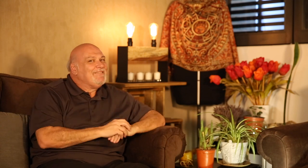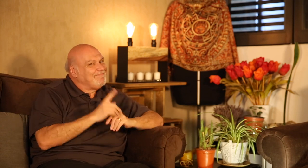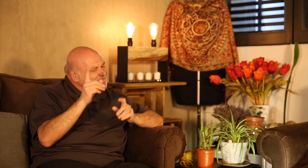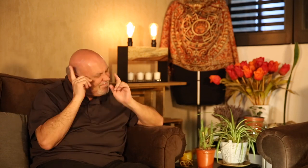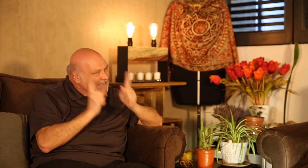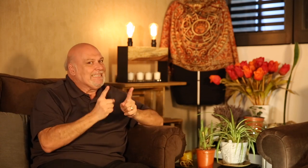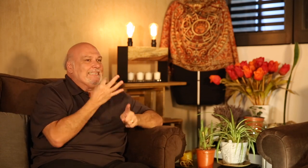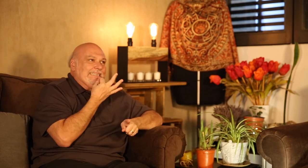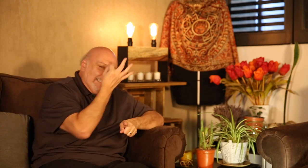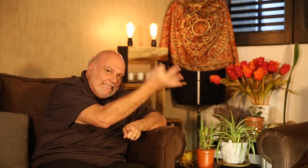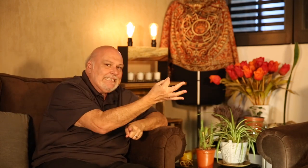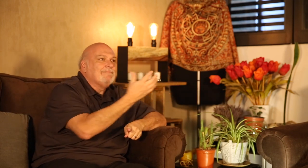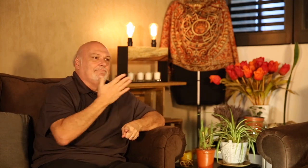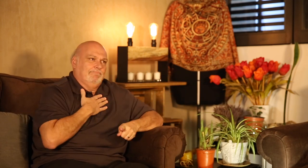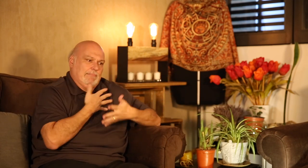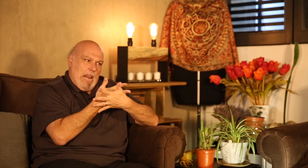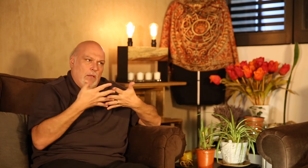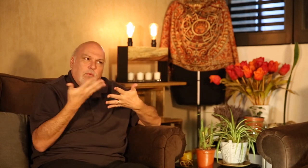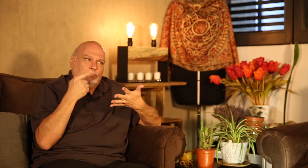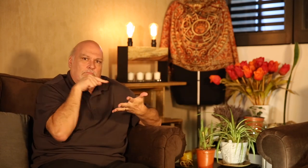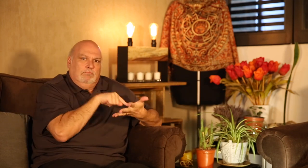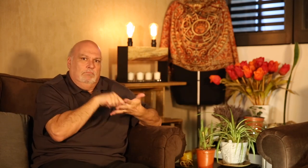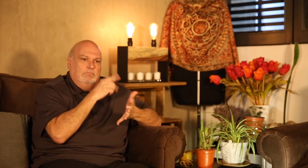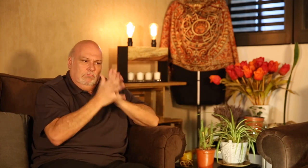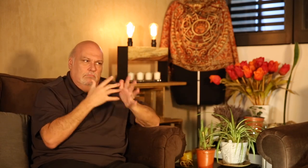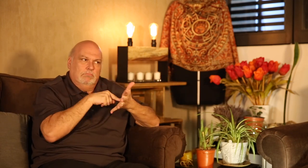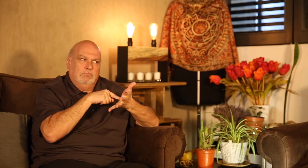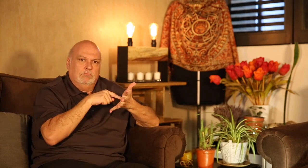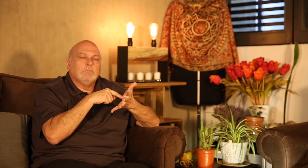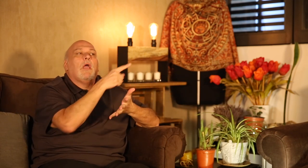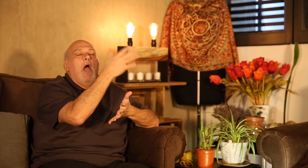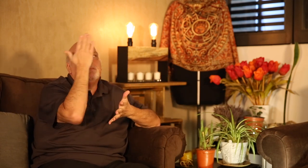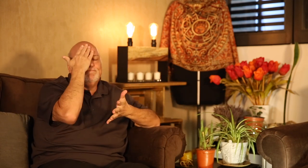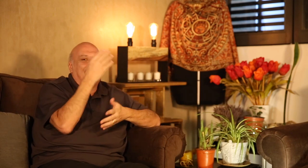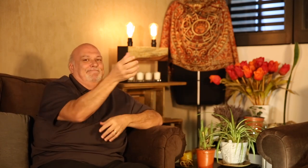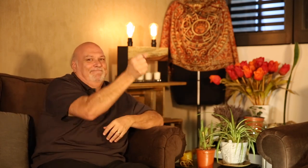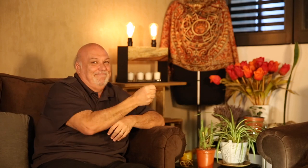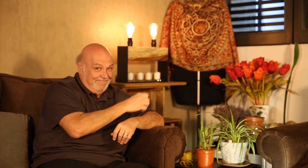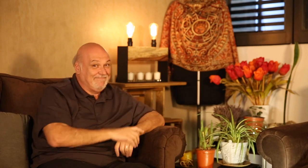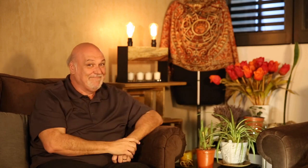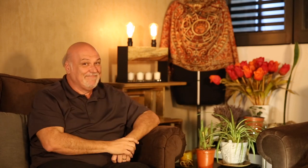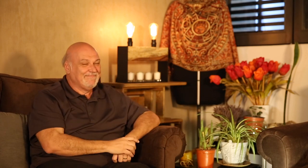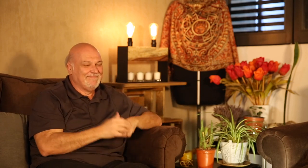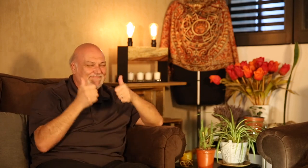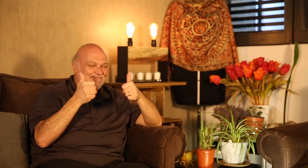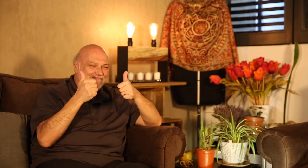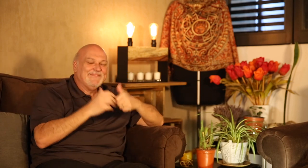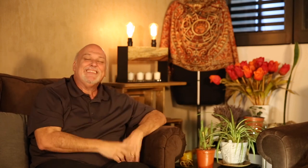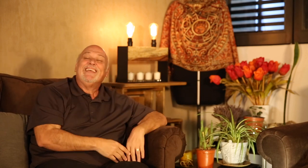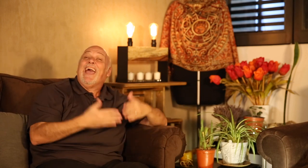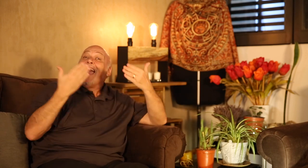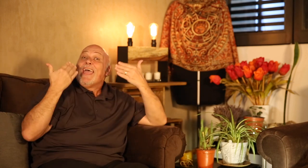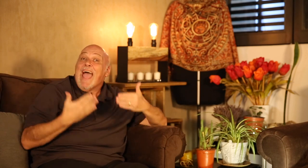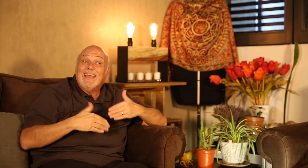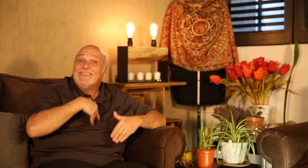That's tough! So you must make it clear what your sign language is!